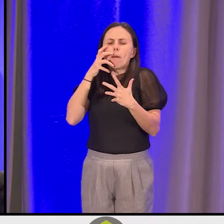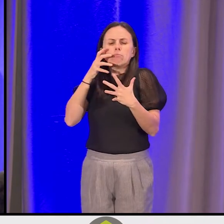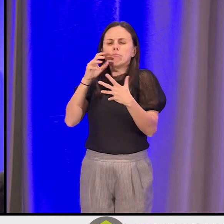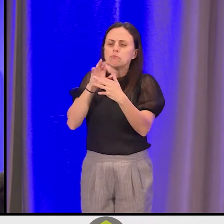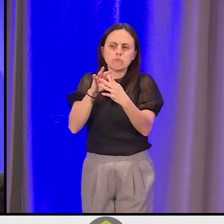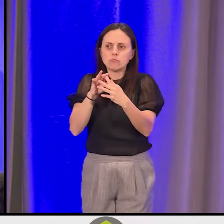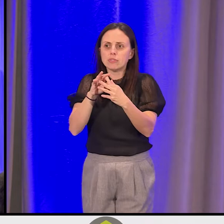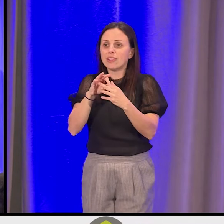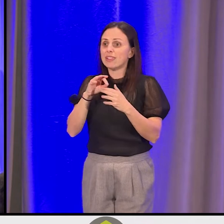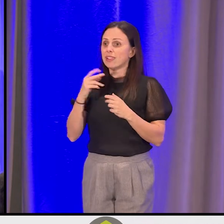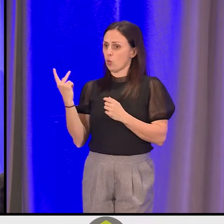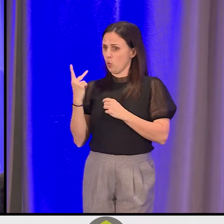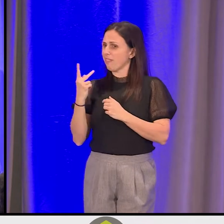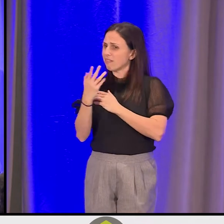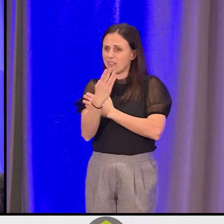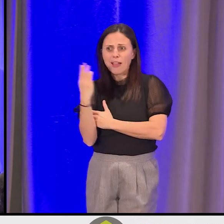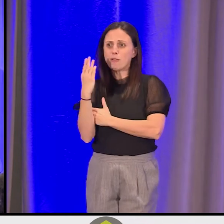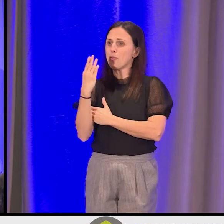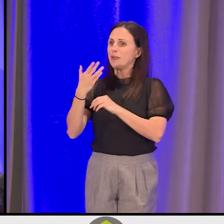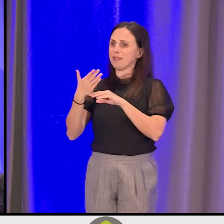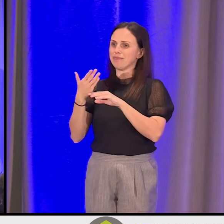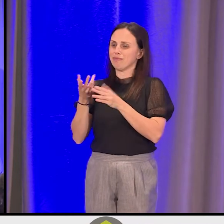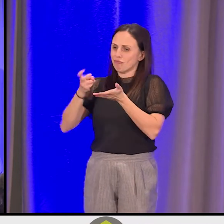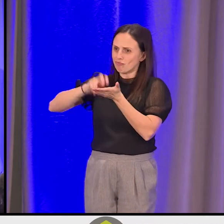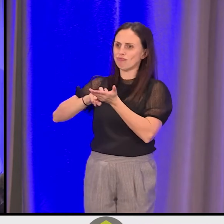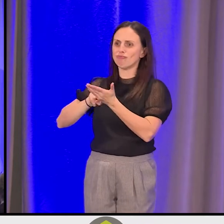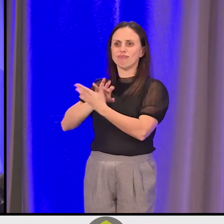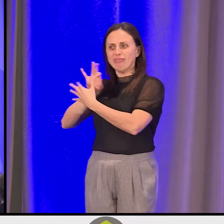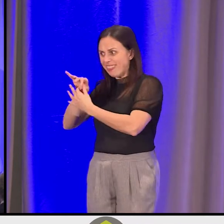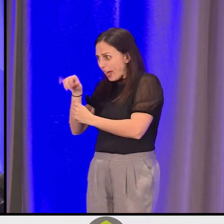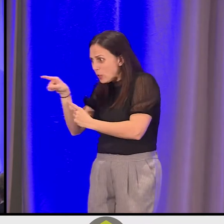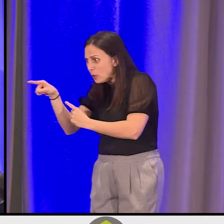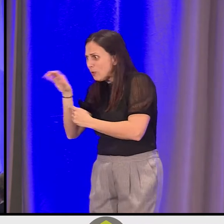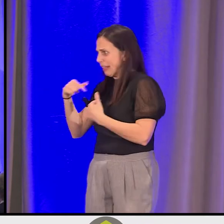And we do that before we do anything else. Because how could we possibly